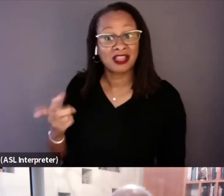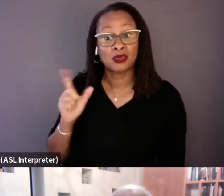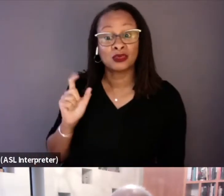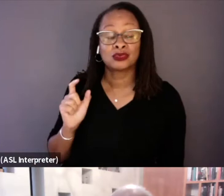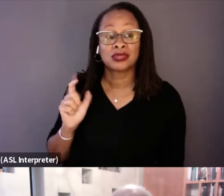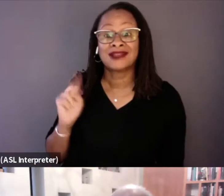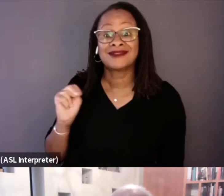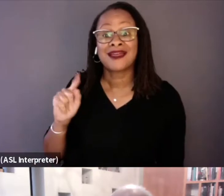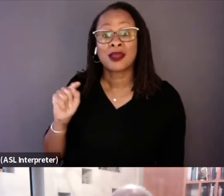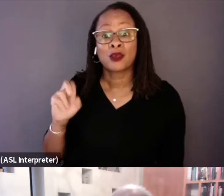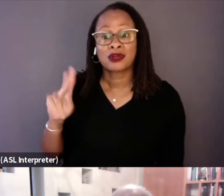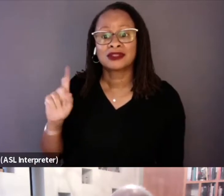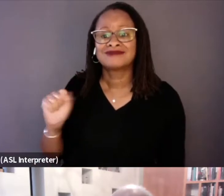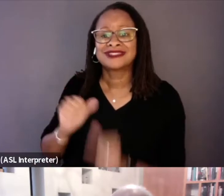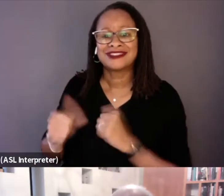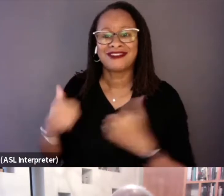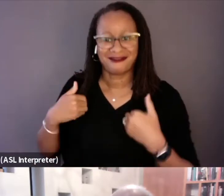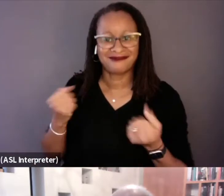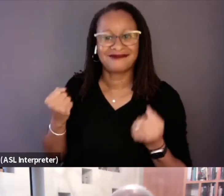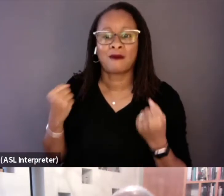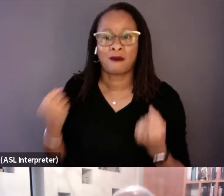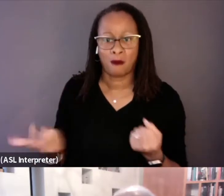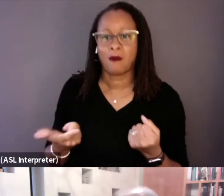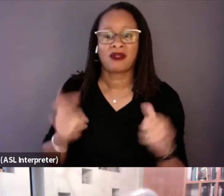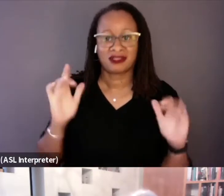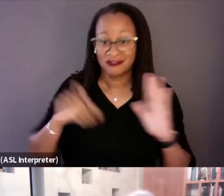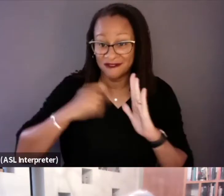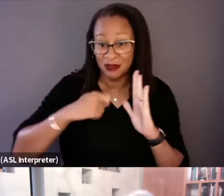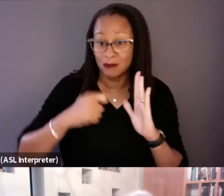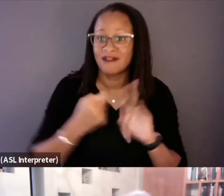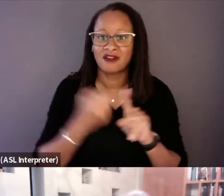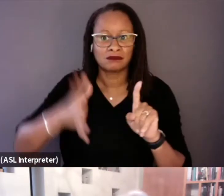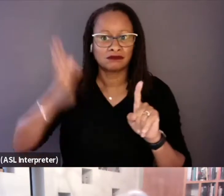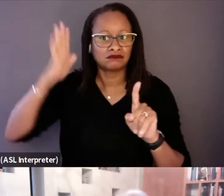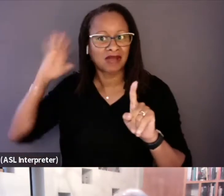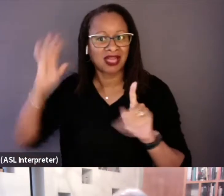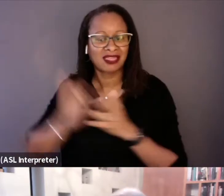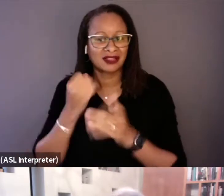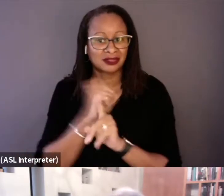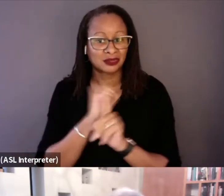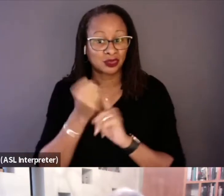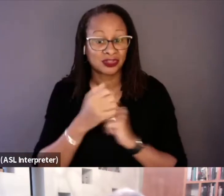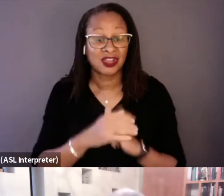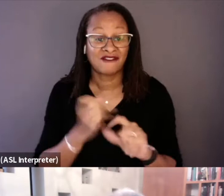extraordinary footage that you see in the film. And then from there, it was just a matter of asking,